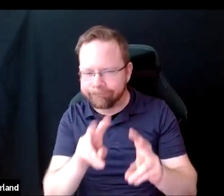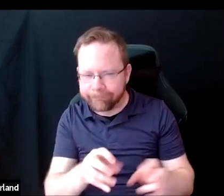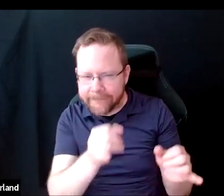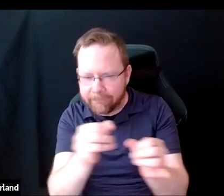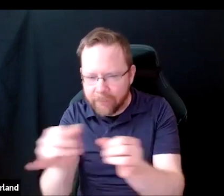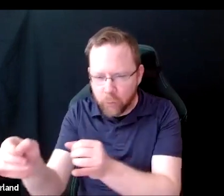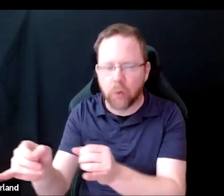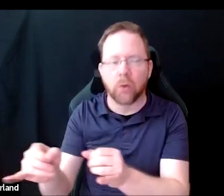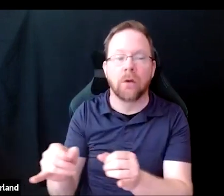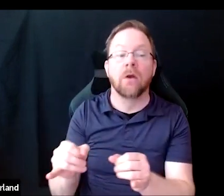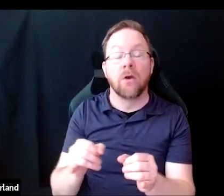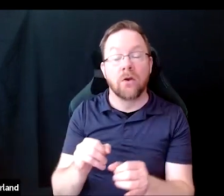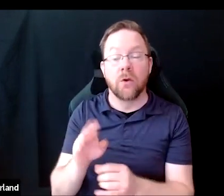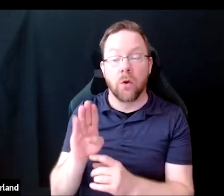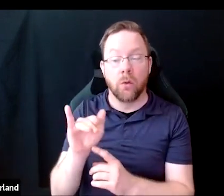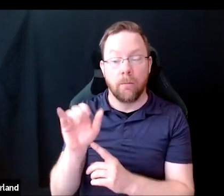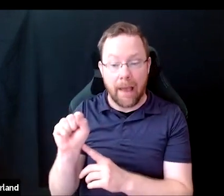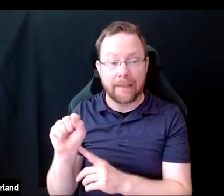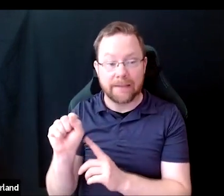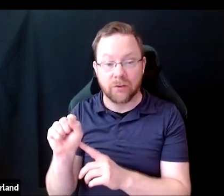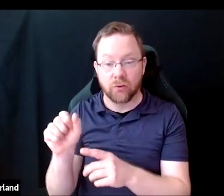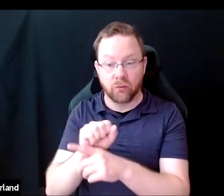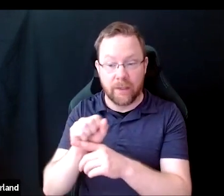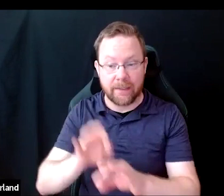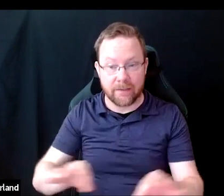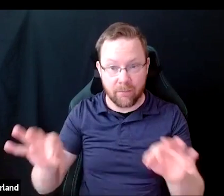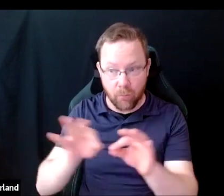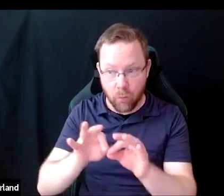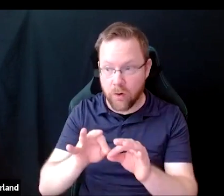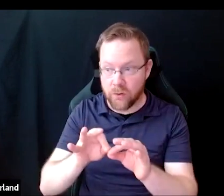undergo bias training to remove any subconscious biases